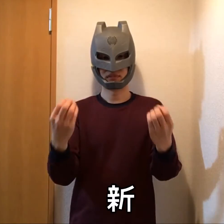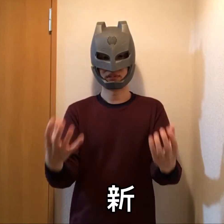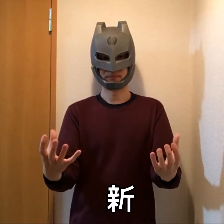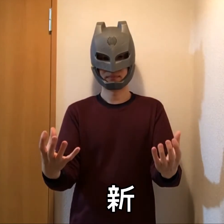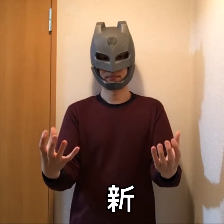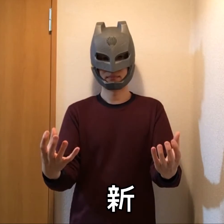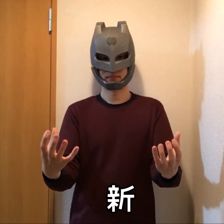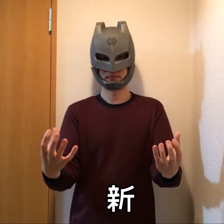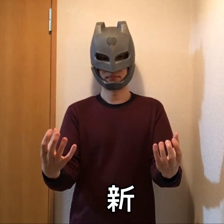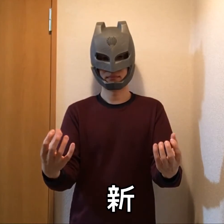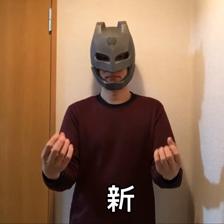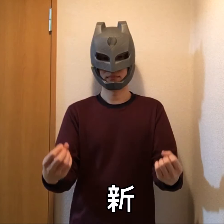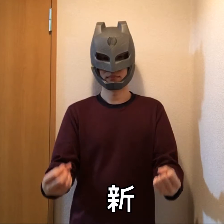New